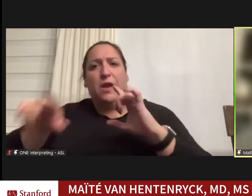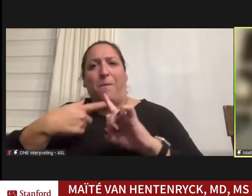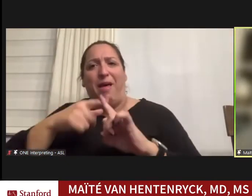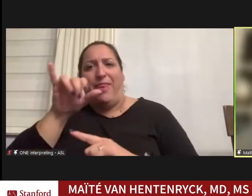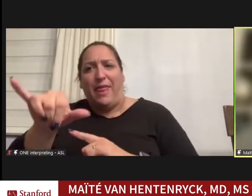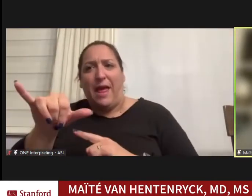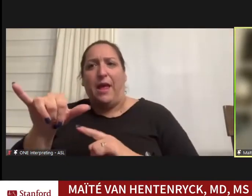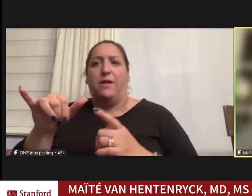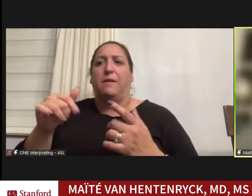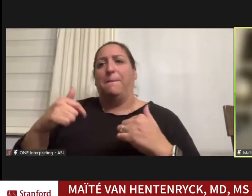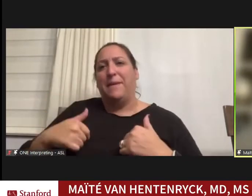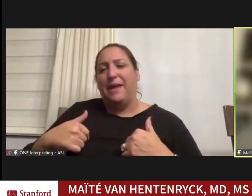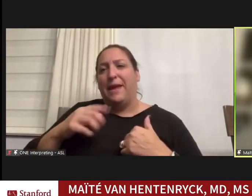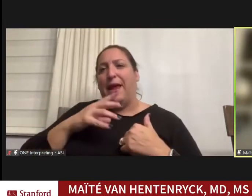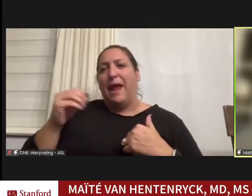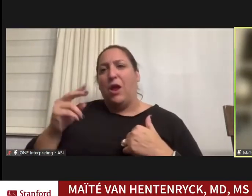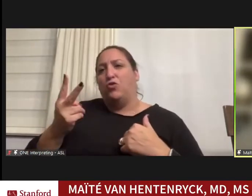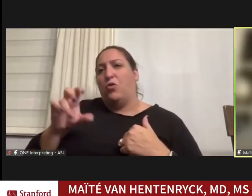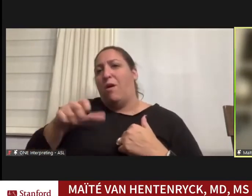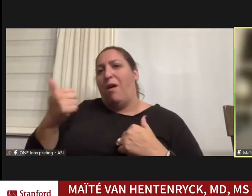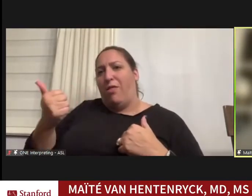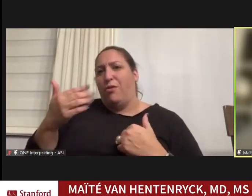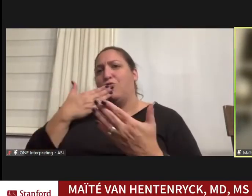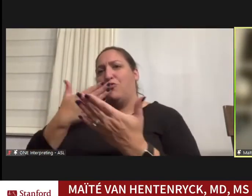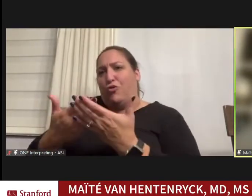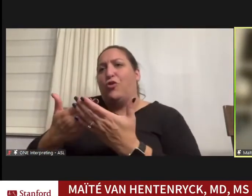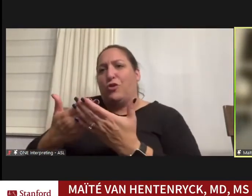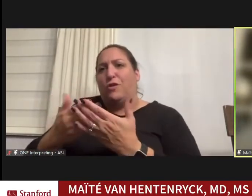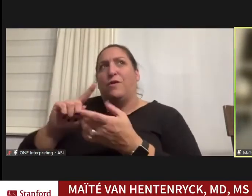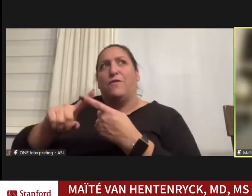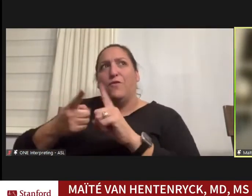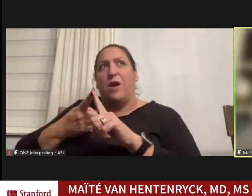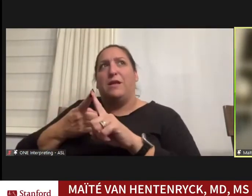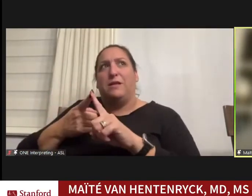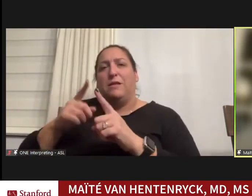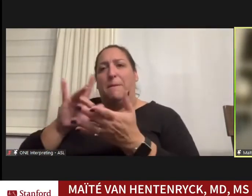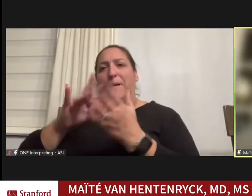and 2 of my very good friends in med school who also had disabilities identified as such,